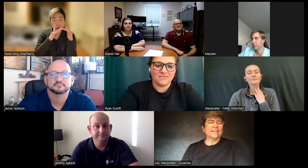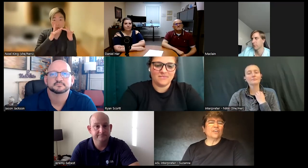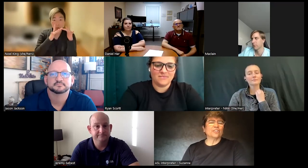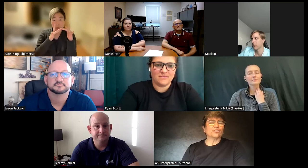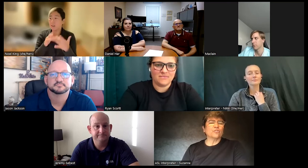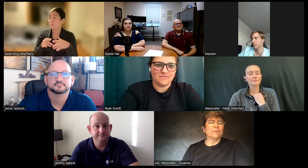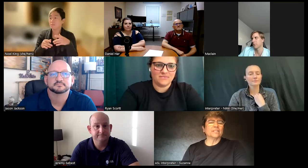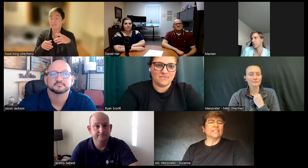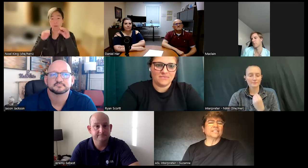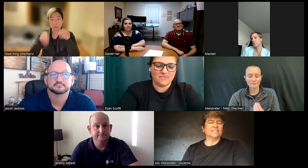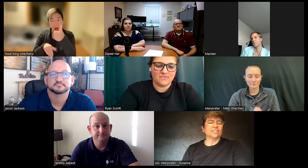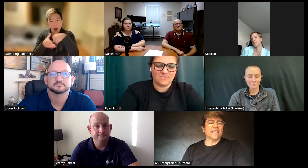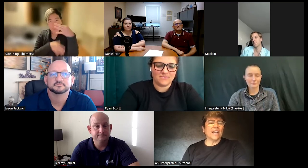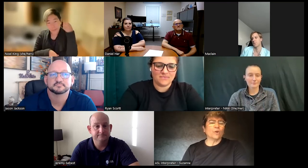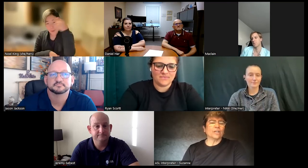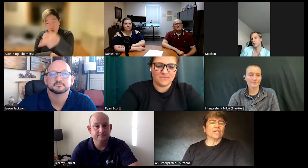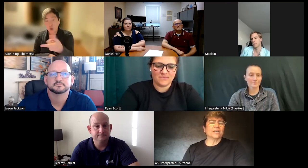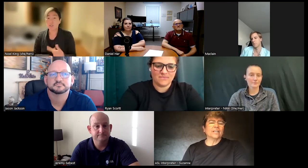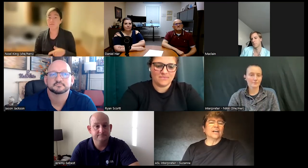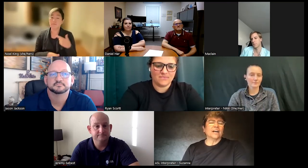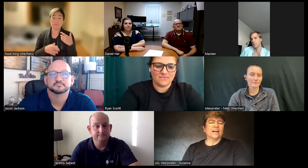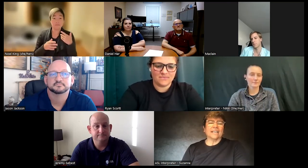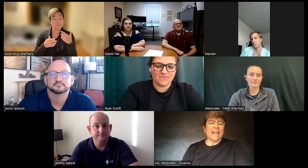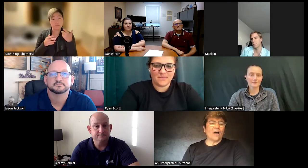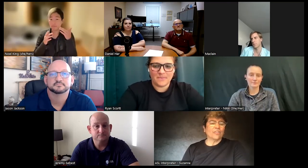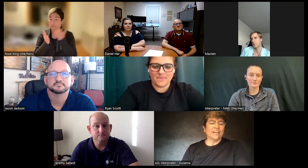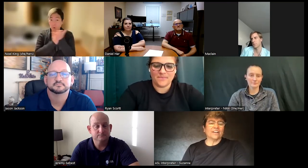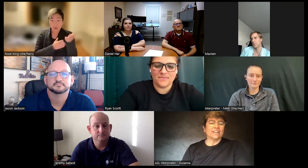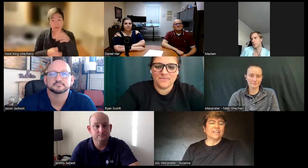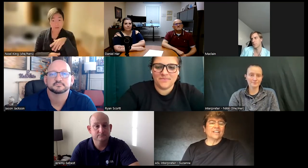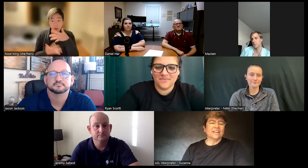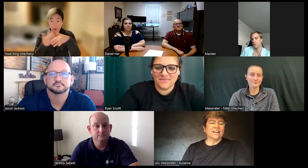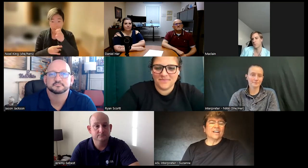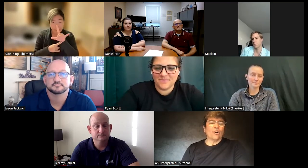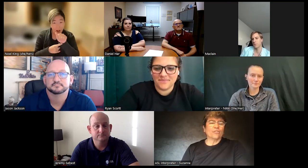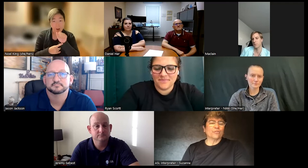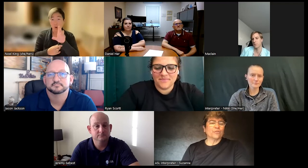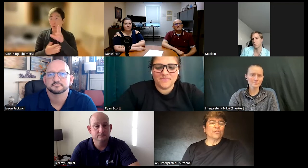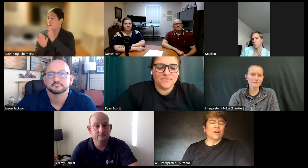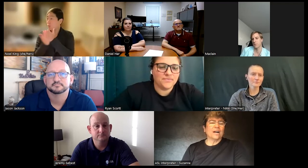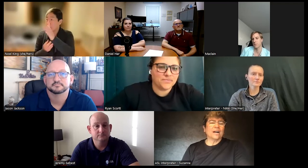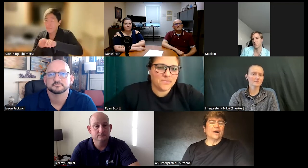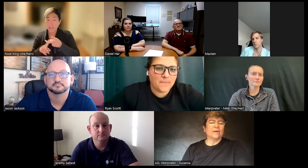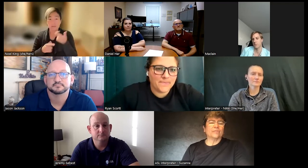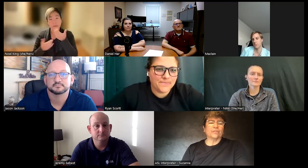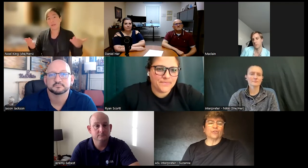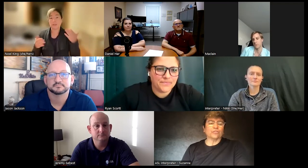find out your true abilities network uh get out there go through uh through